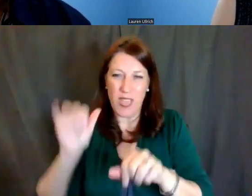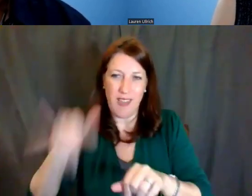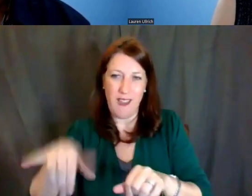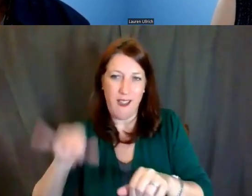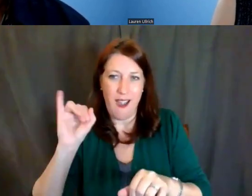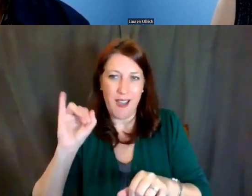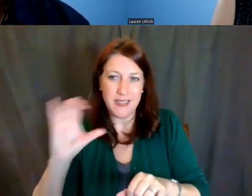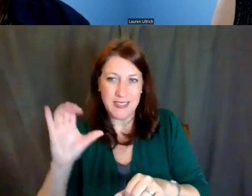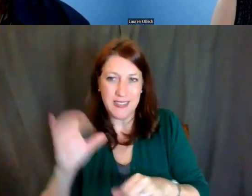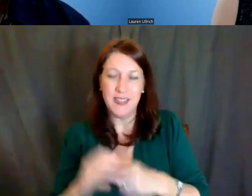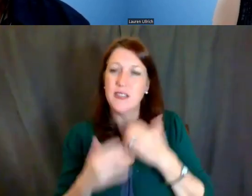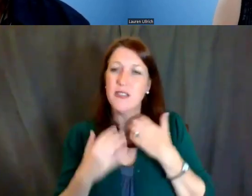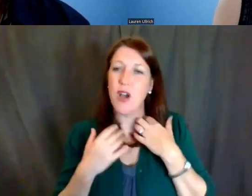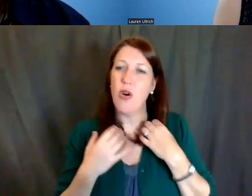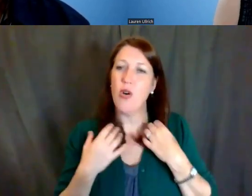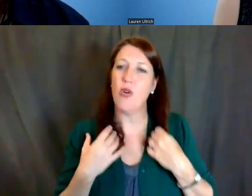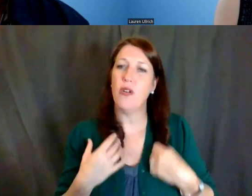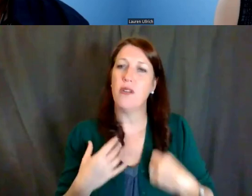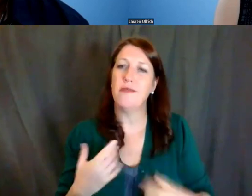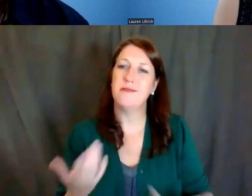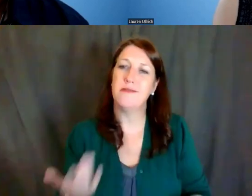So it's really a no-brainer.